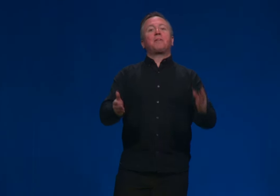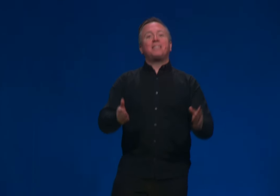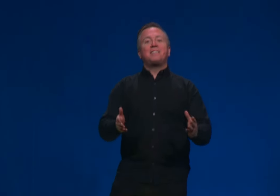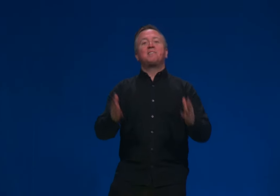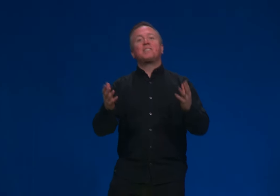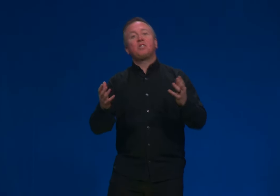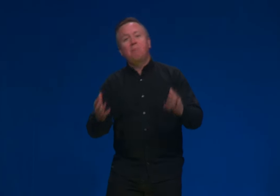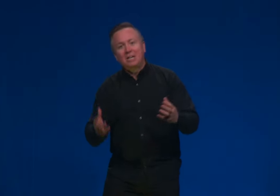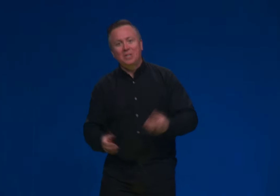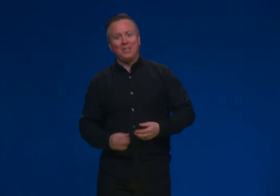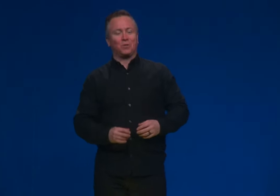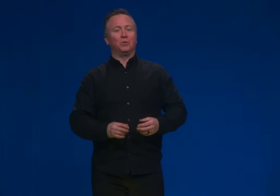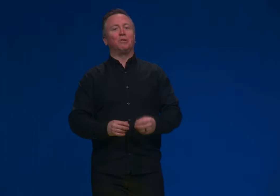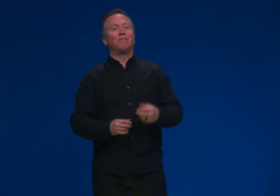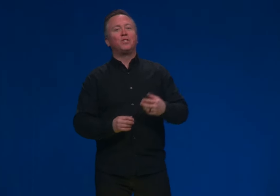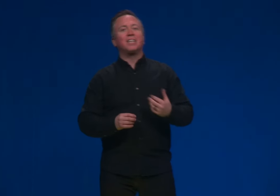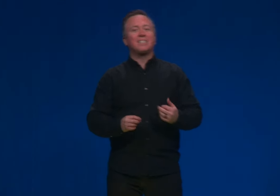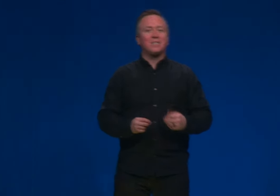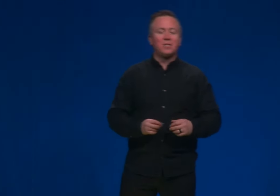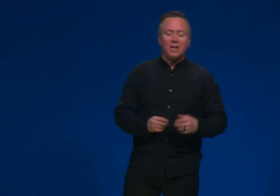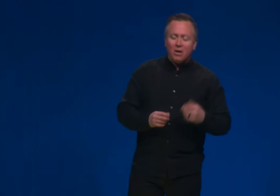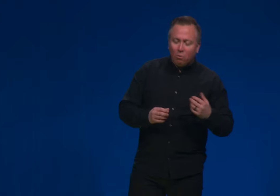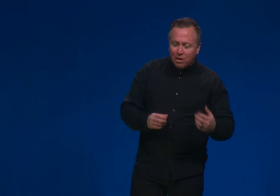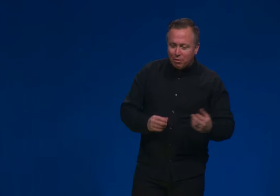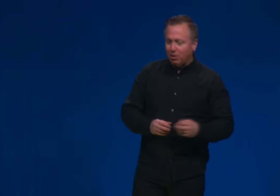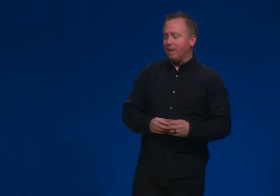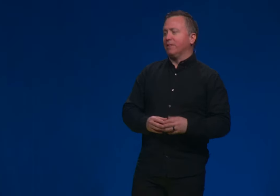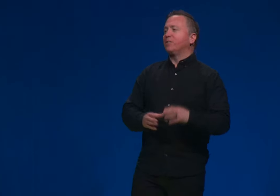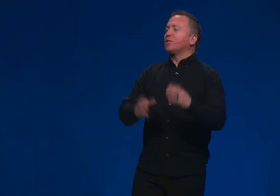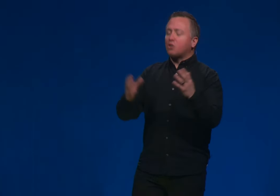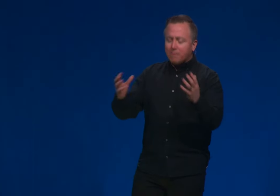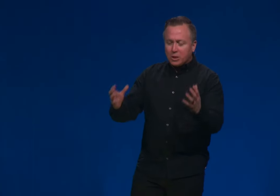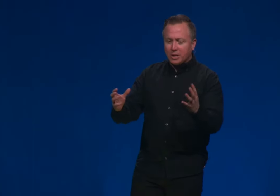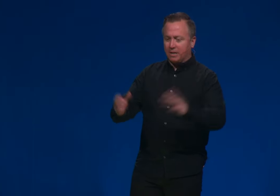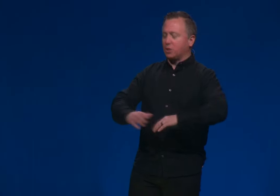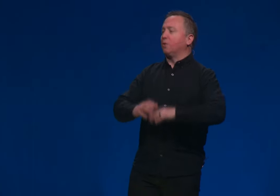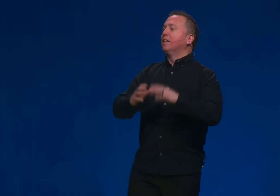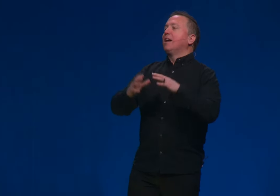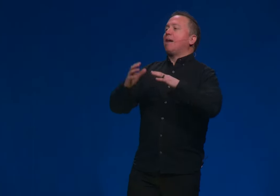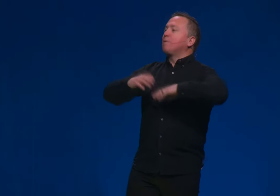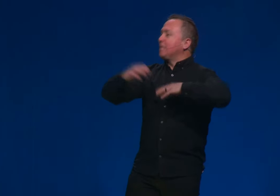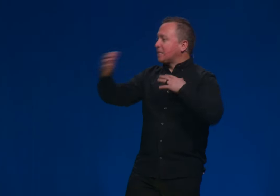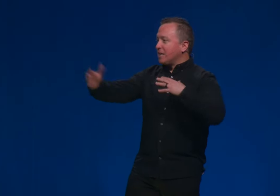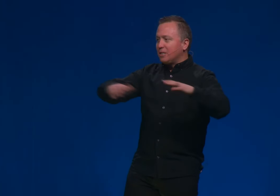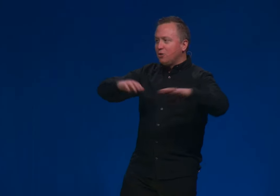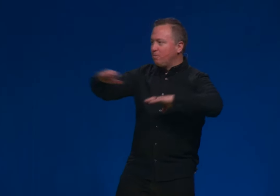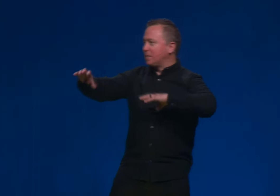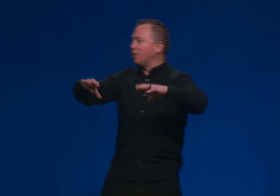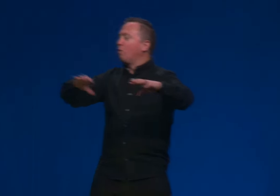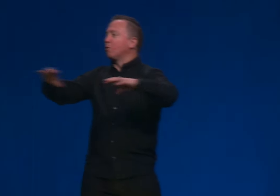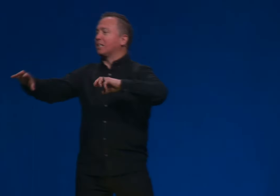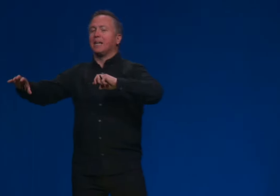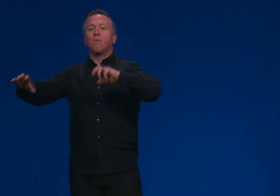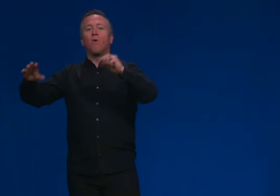But this is especially true of Genesis one through 11. There's just so much to say here. So I'm going to be assigning two bits of homework today.